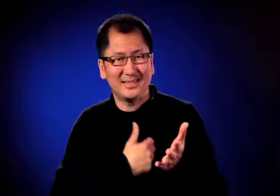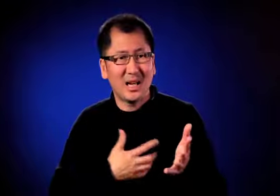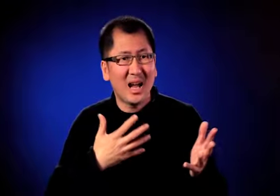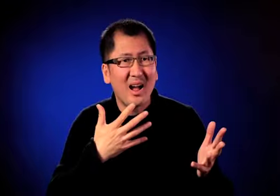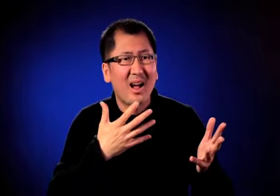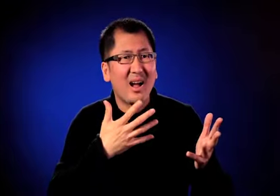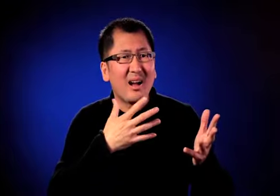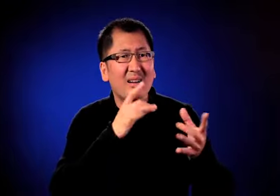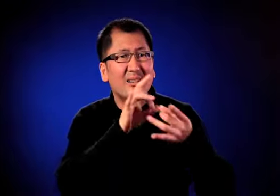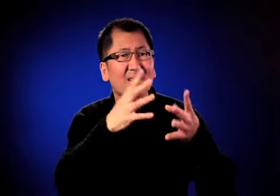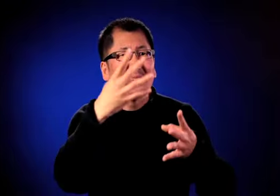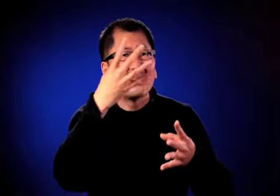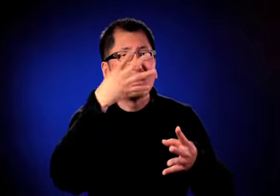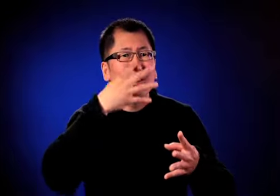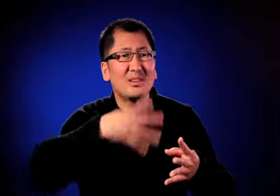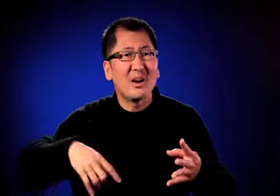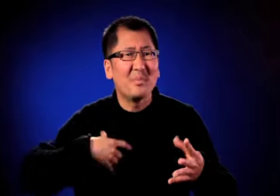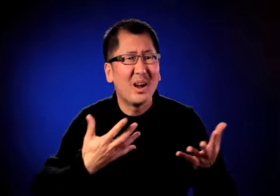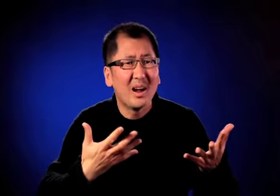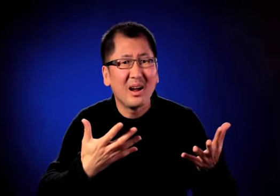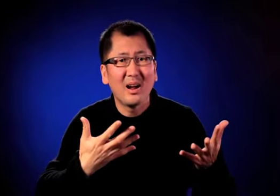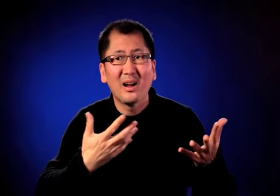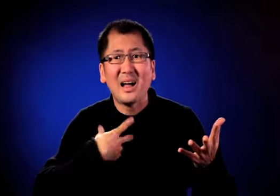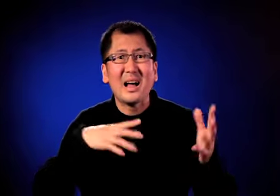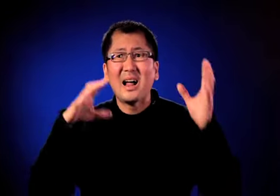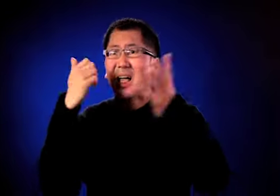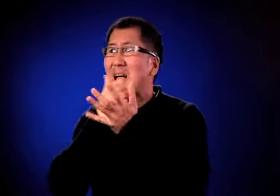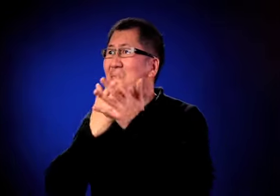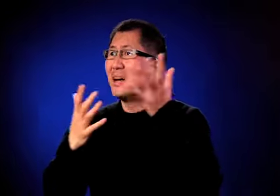and I tried to gesture to her that she needed to slow down.